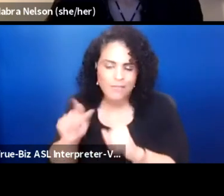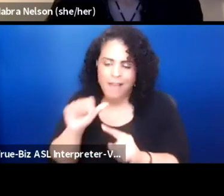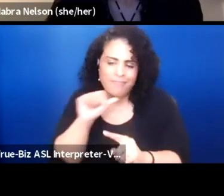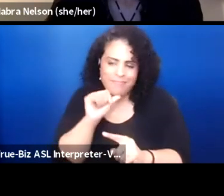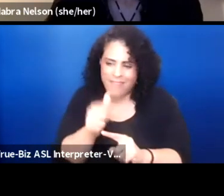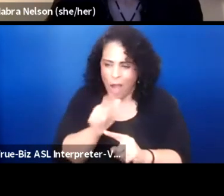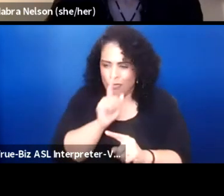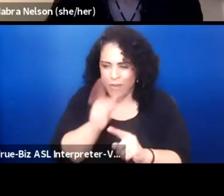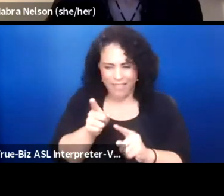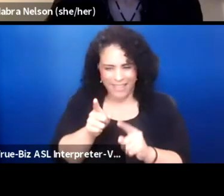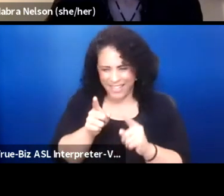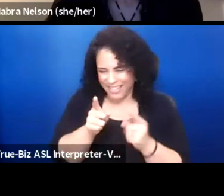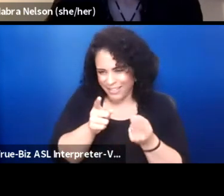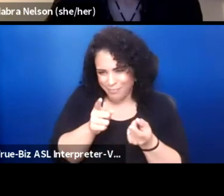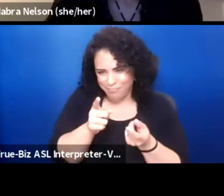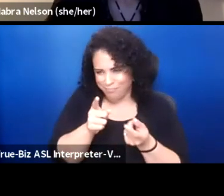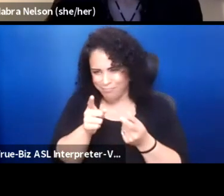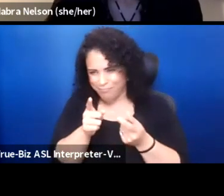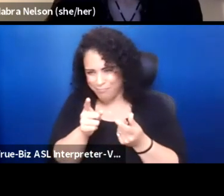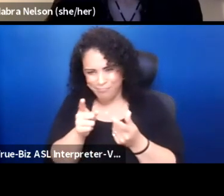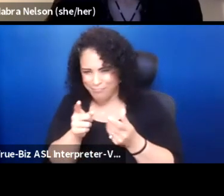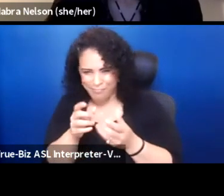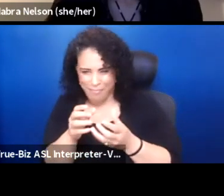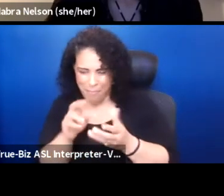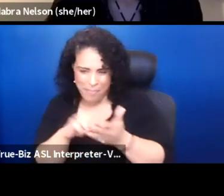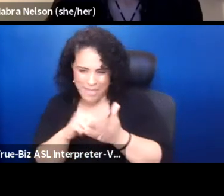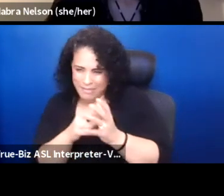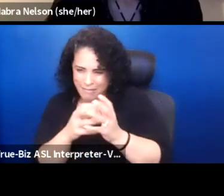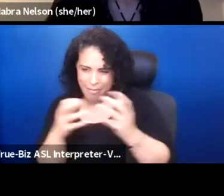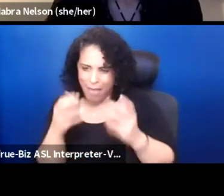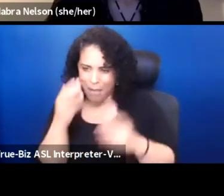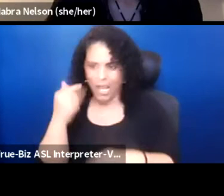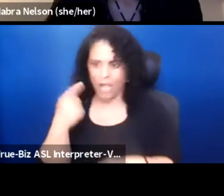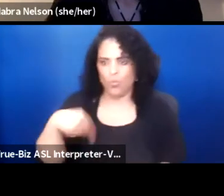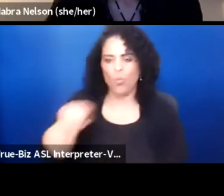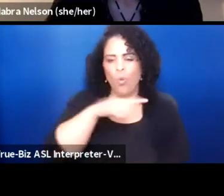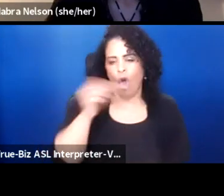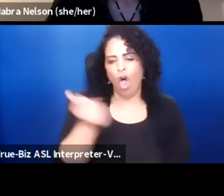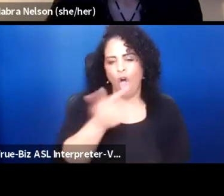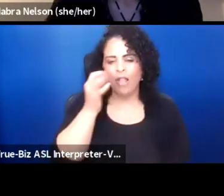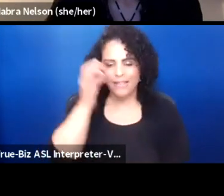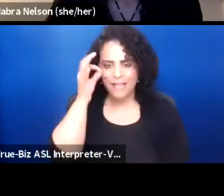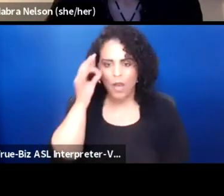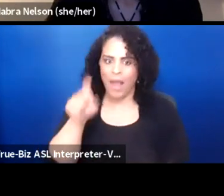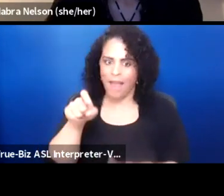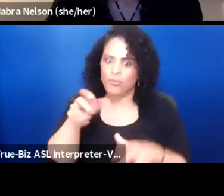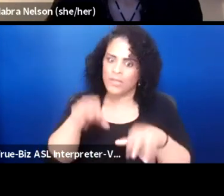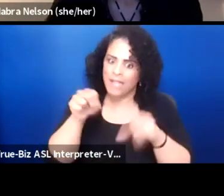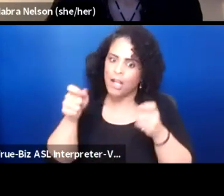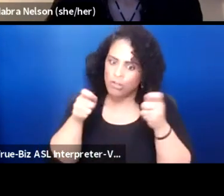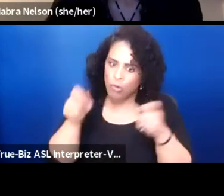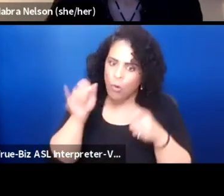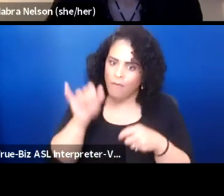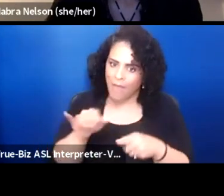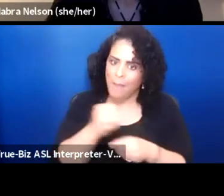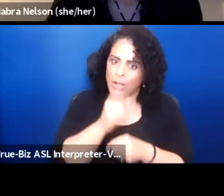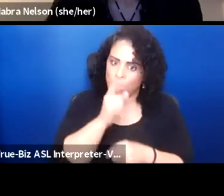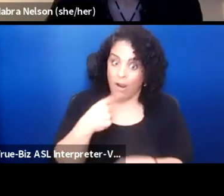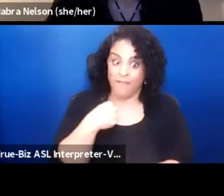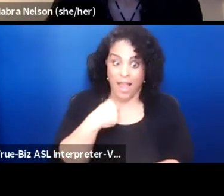And so that sovereignty idea, I think we have to take control of that and make sure that if I'm gonna tell a Klallam story